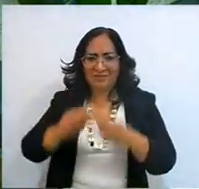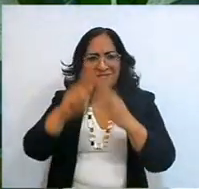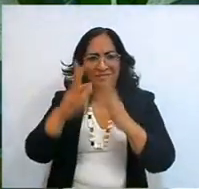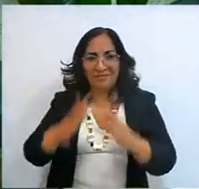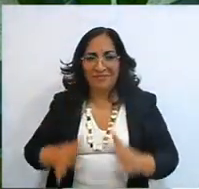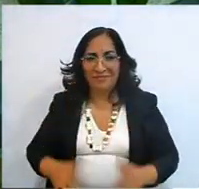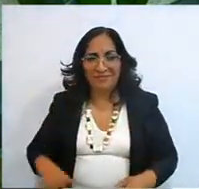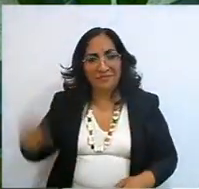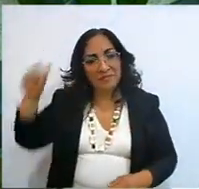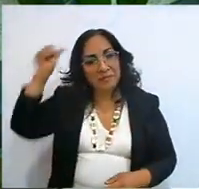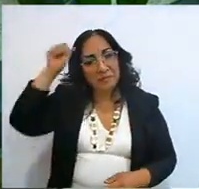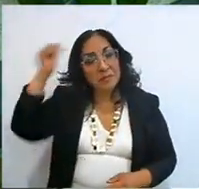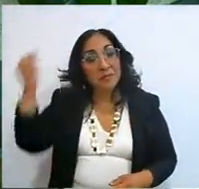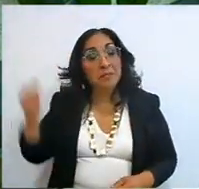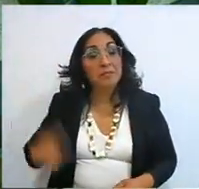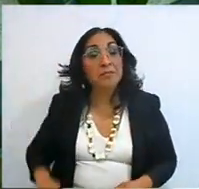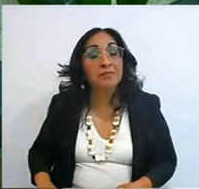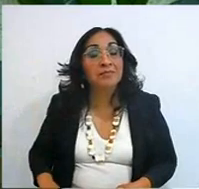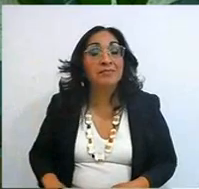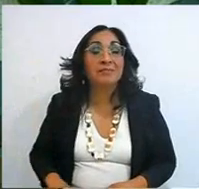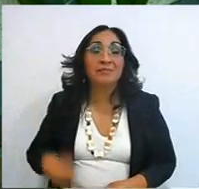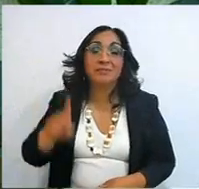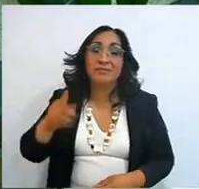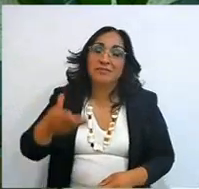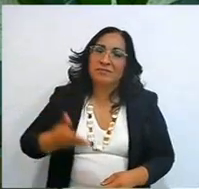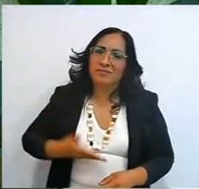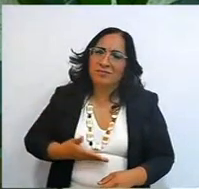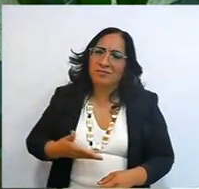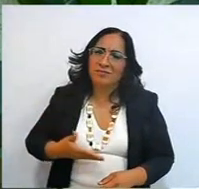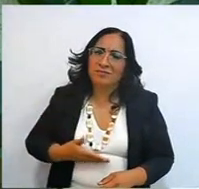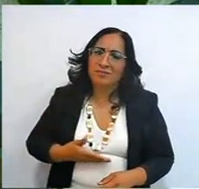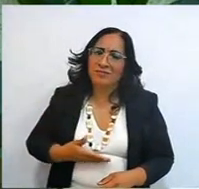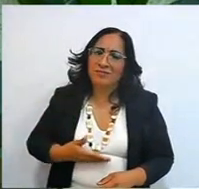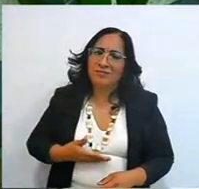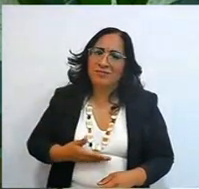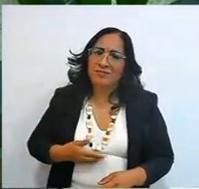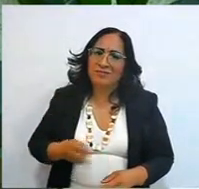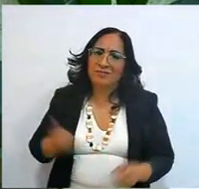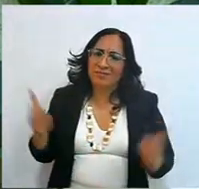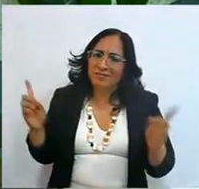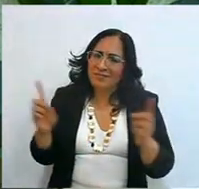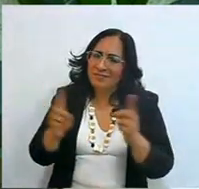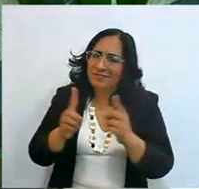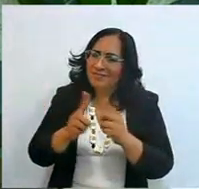yes, it hurts like that, you had this very high up, in a place that did not belong to it,